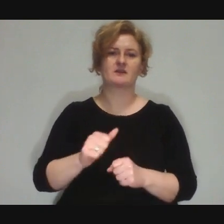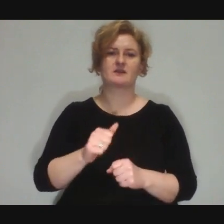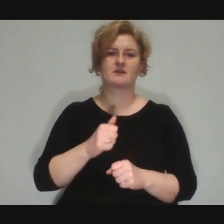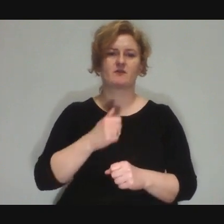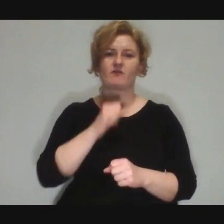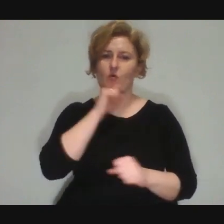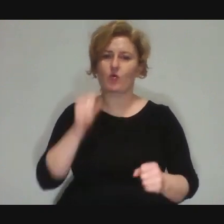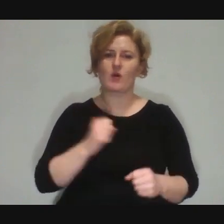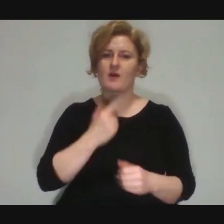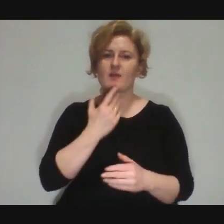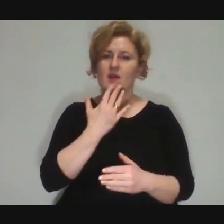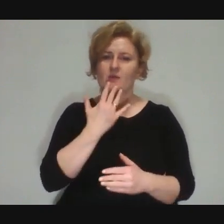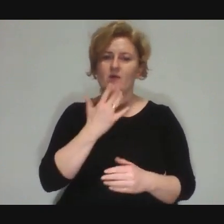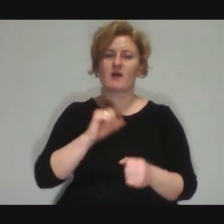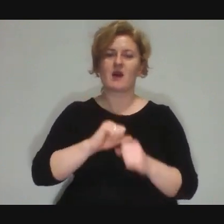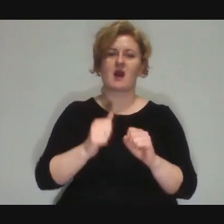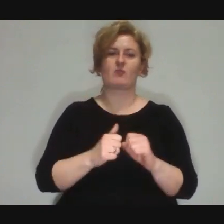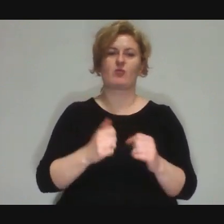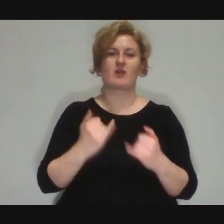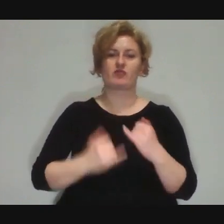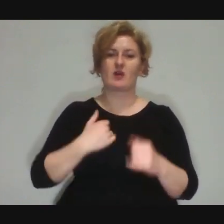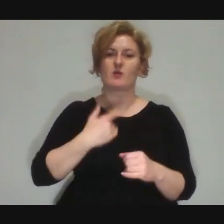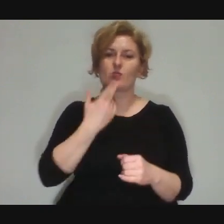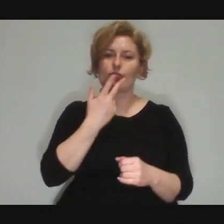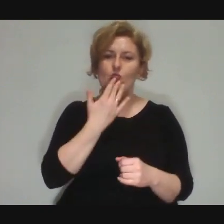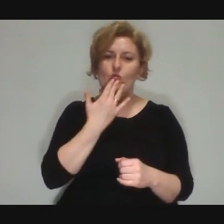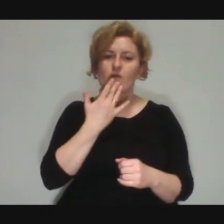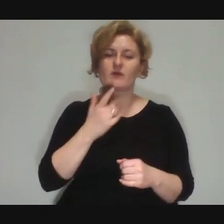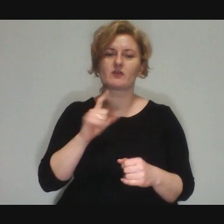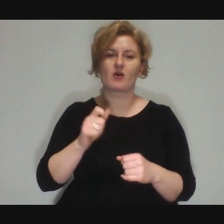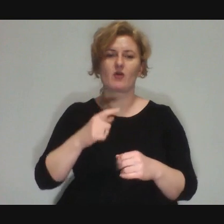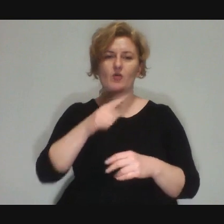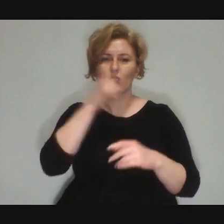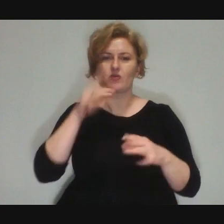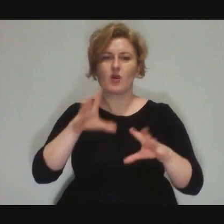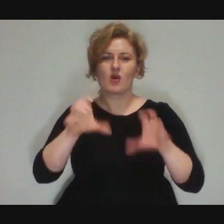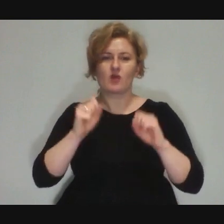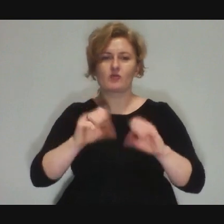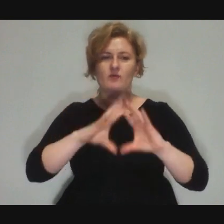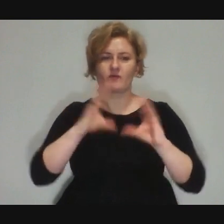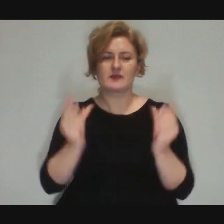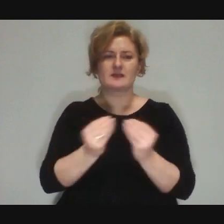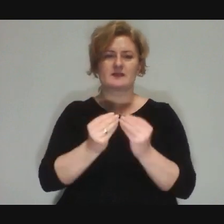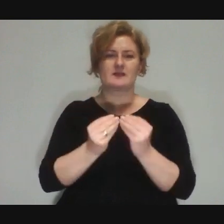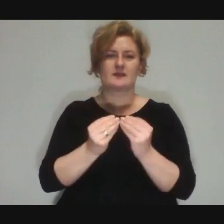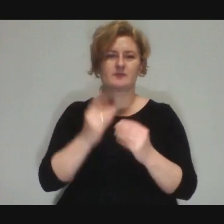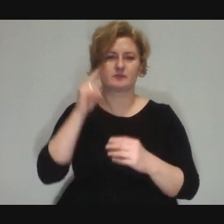or when it is said, it's said in such a way that it reaches everybody... Even if there's a language barrier,